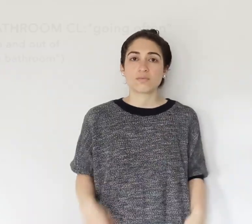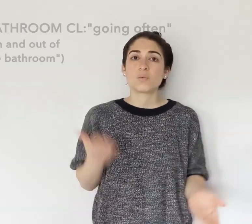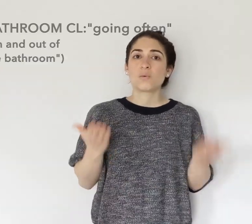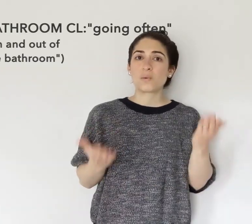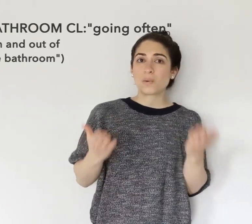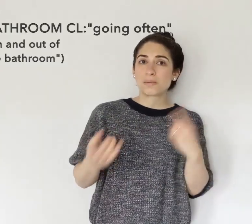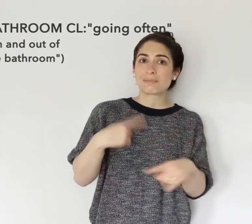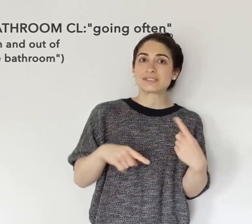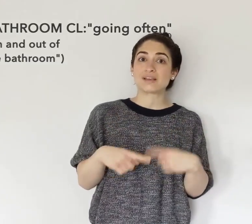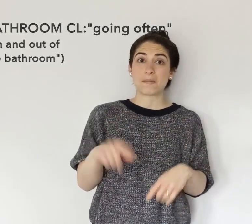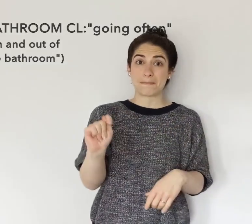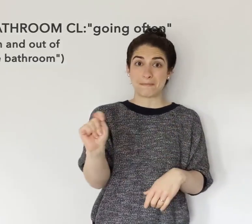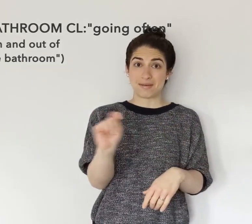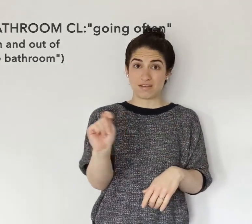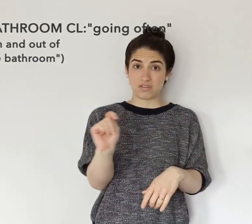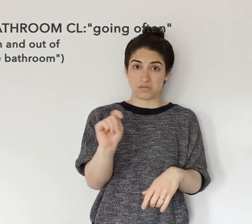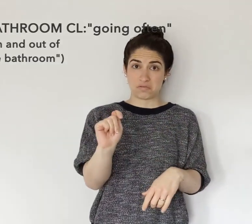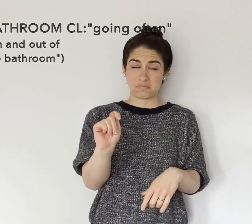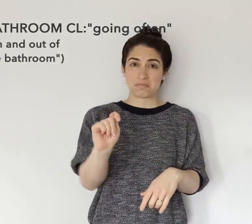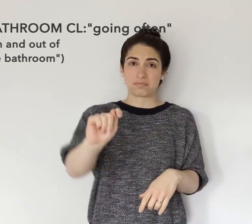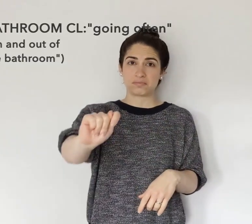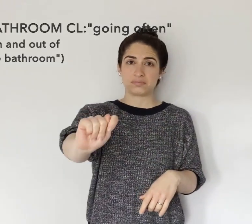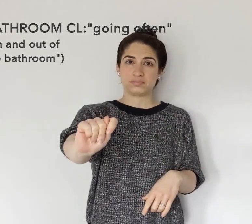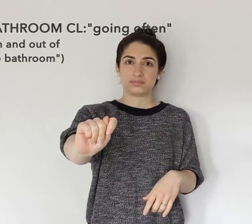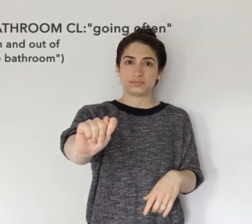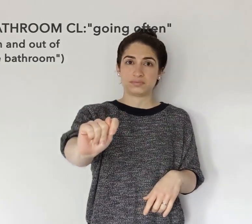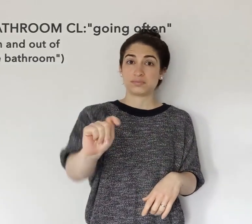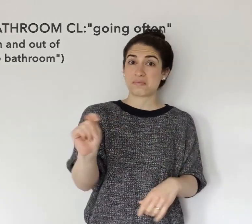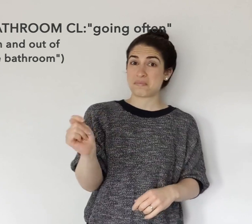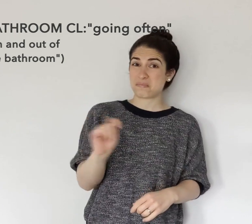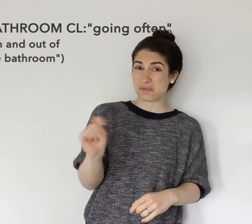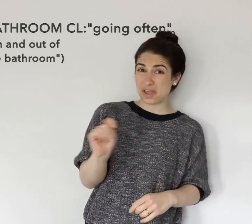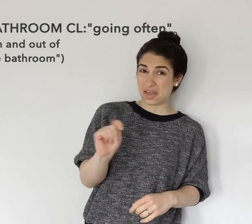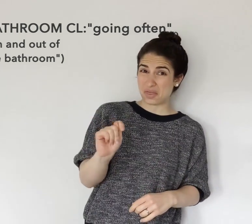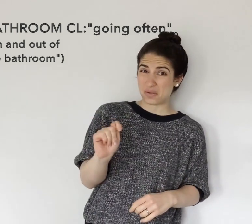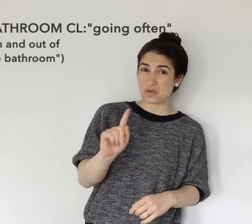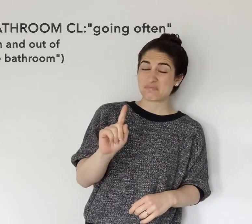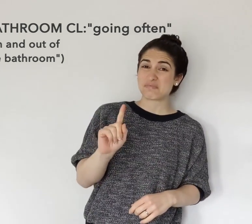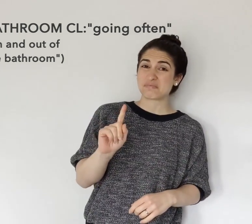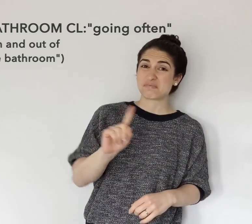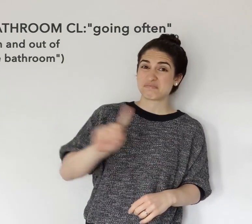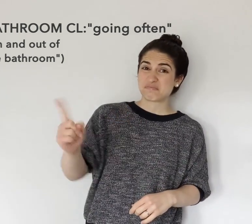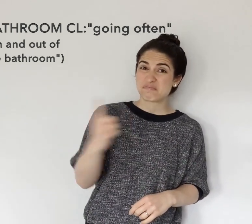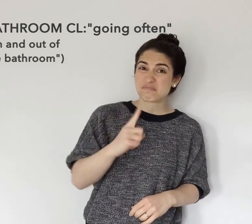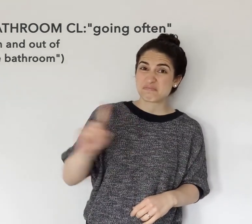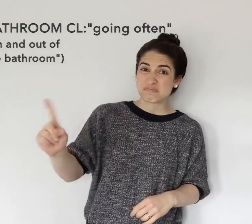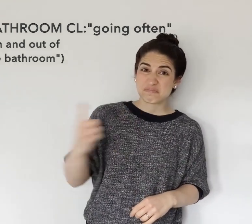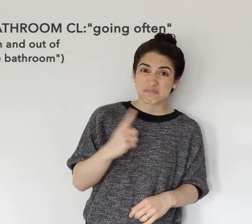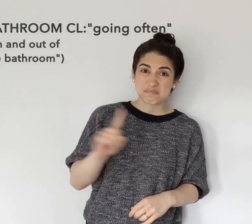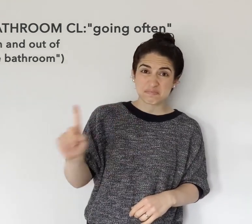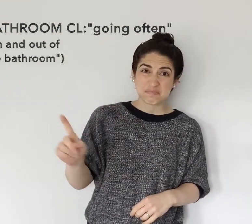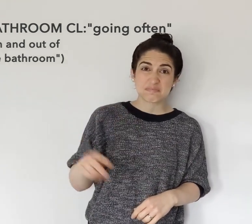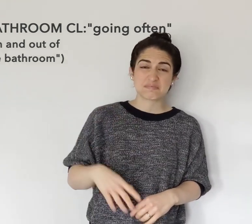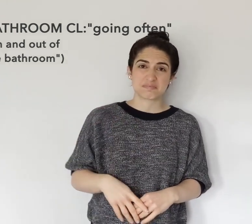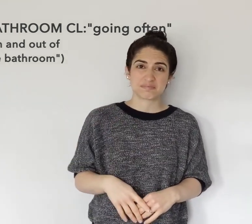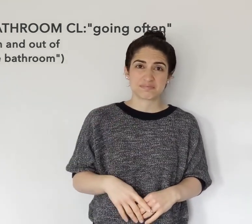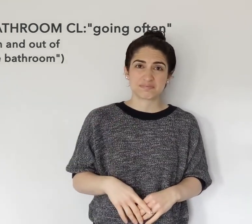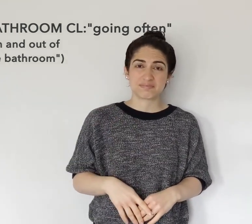Or, you can say the BATHROOM -- "bathroom going back and forth."